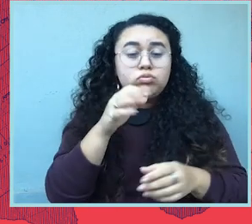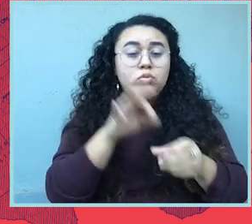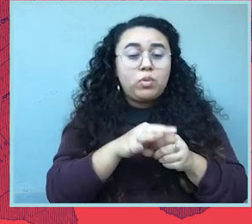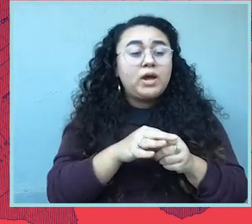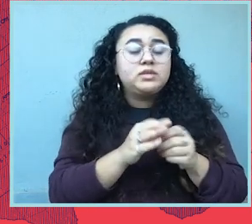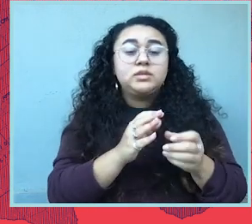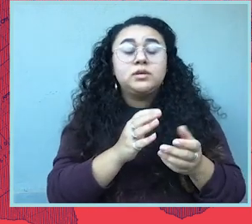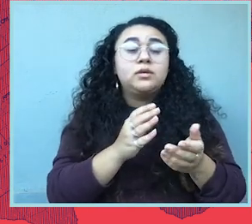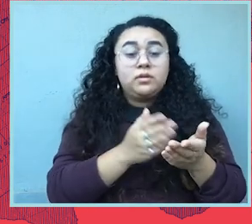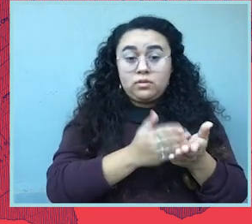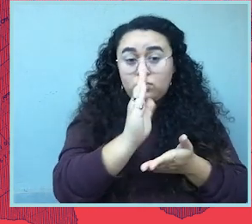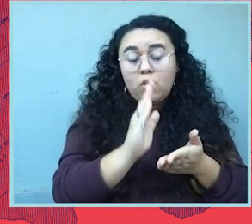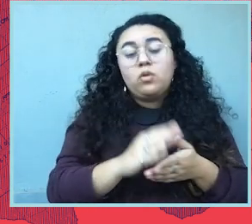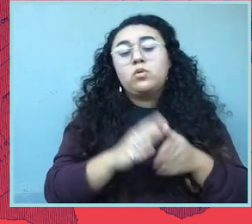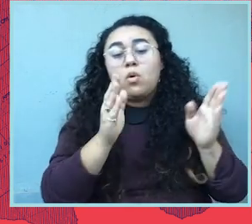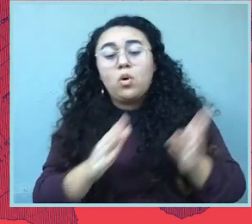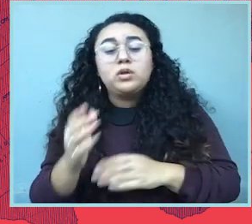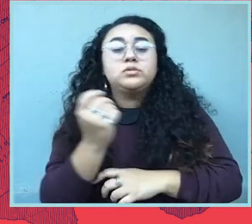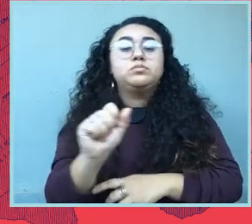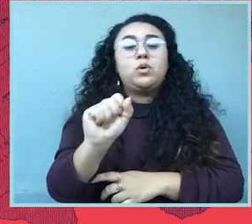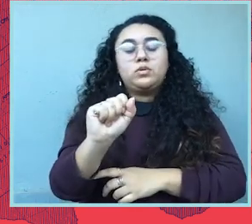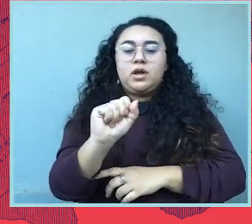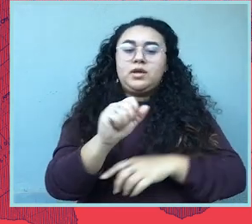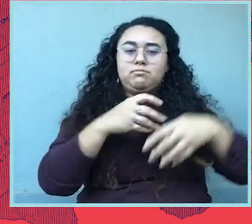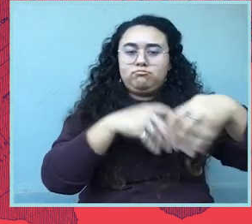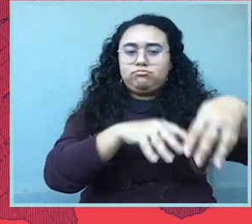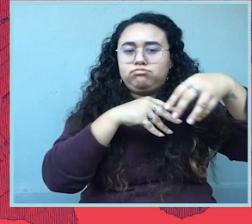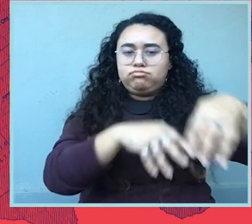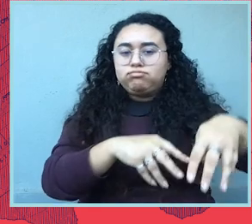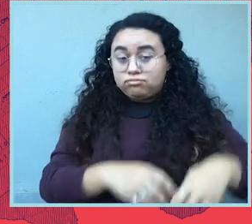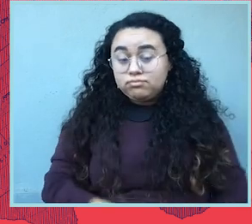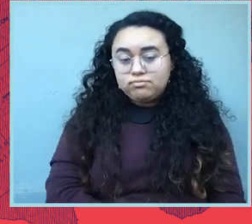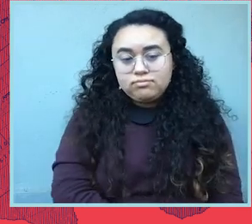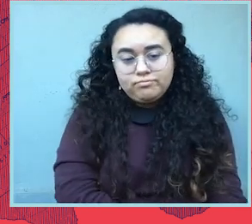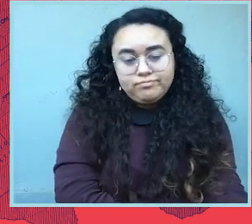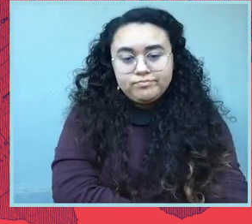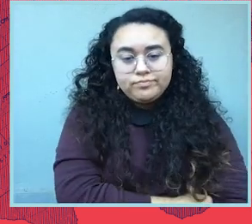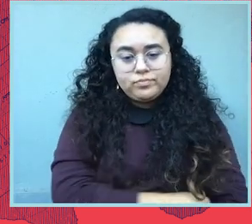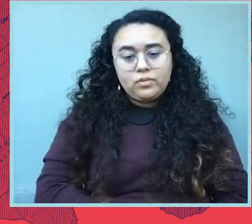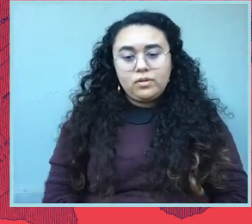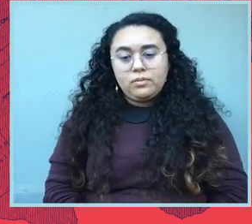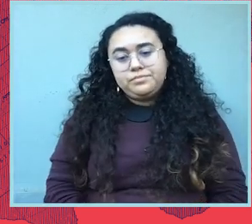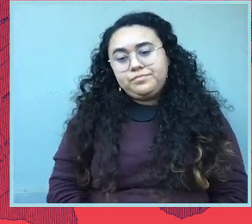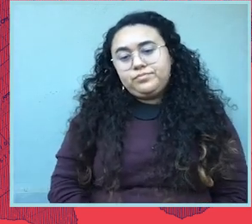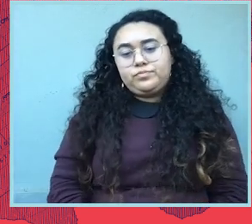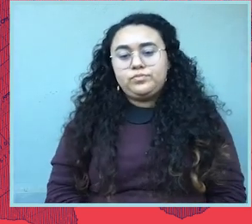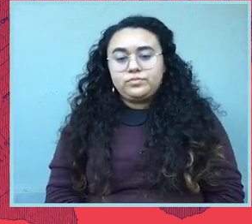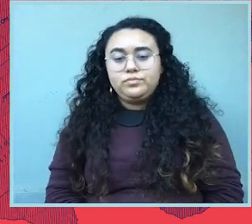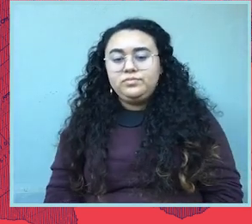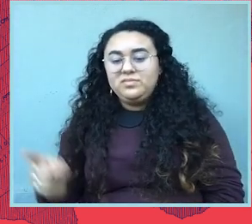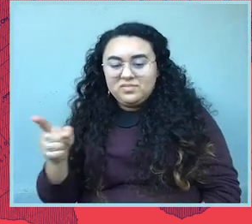Is the right to vote, common sense gun control, the right to organize, protest and demonstrate.